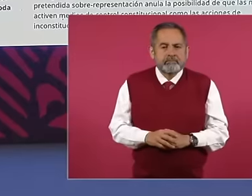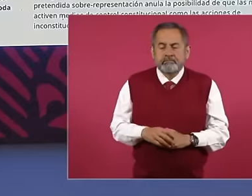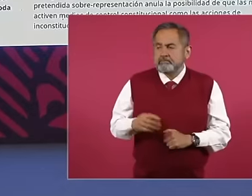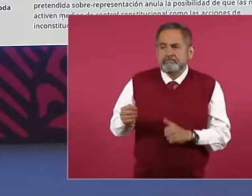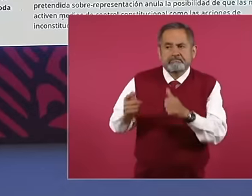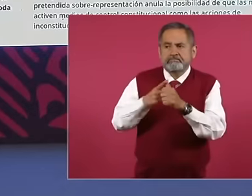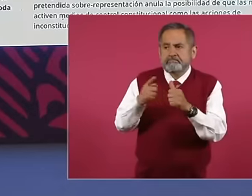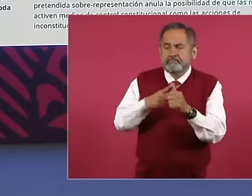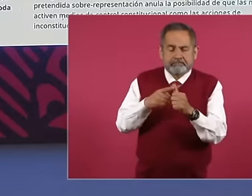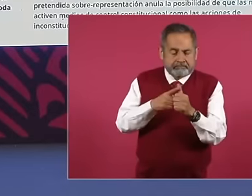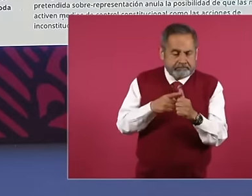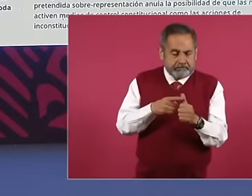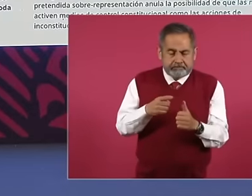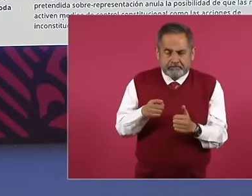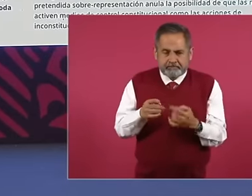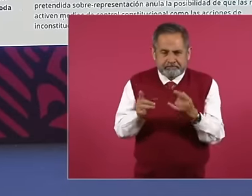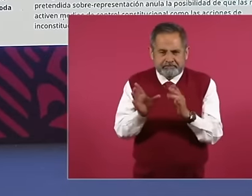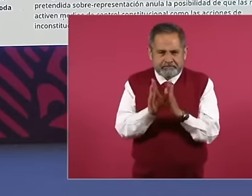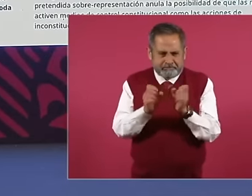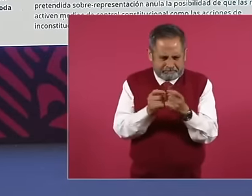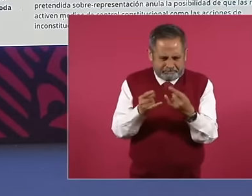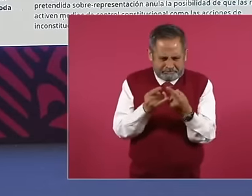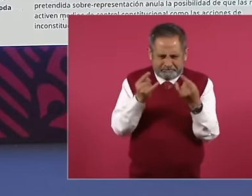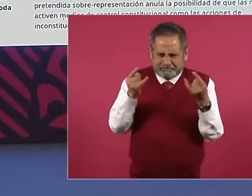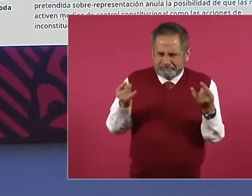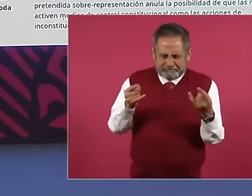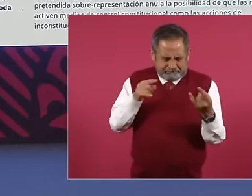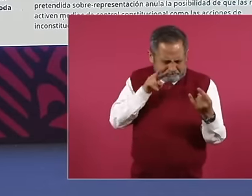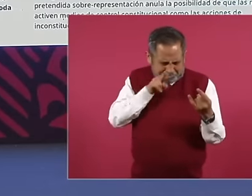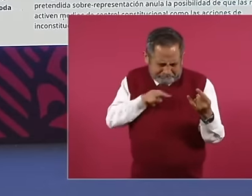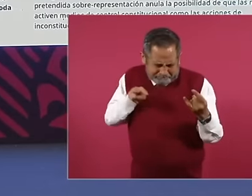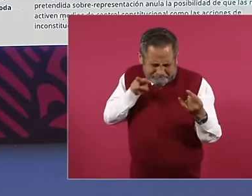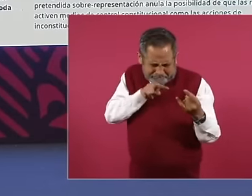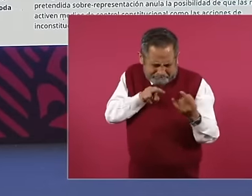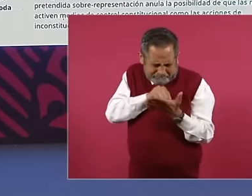historical interpretation